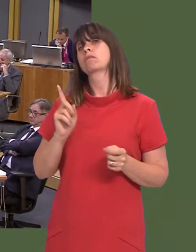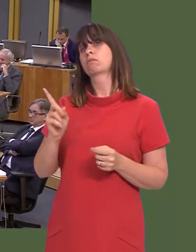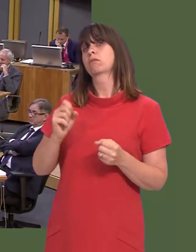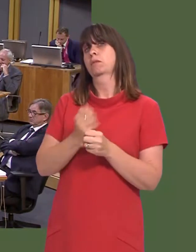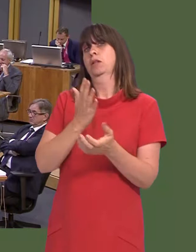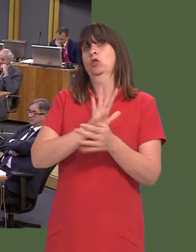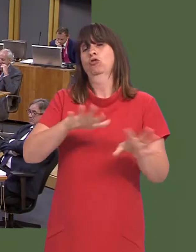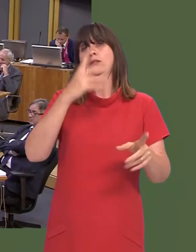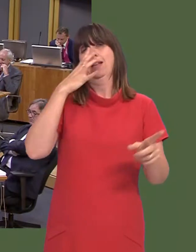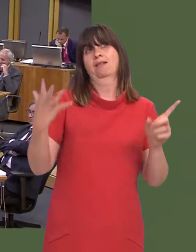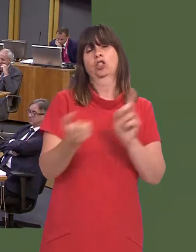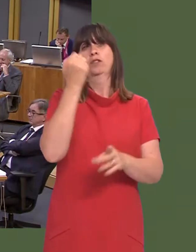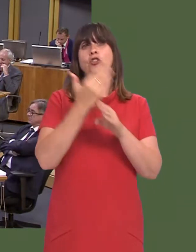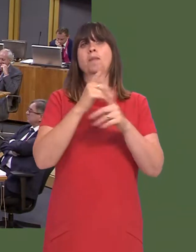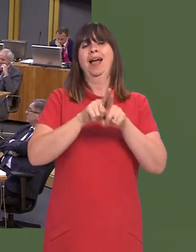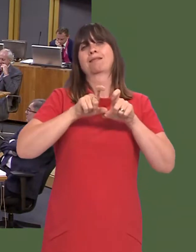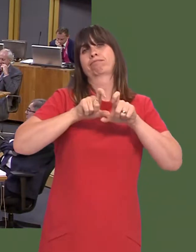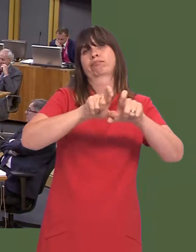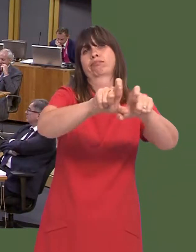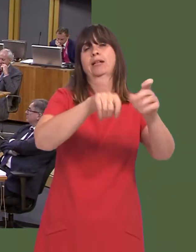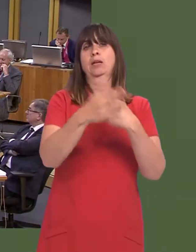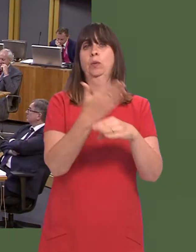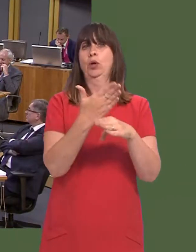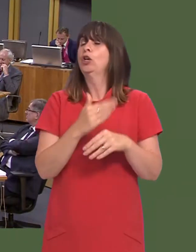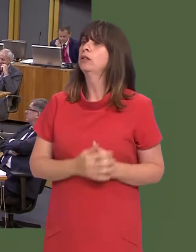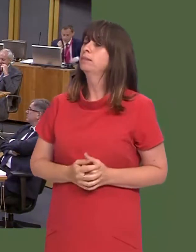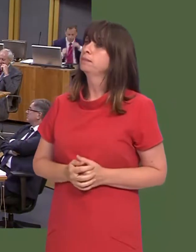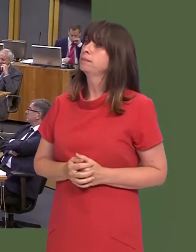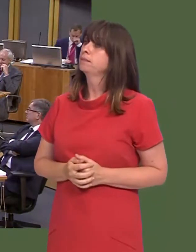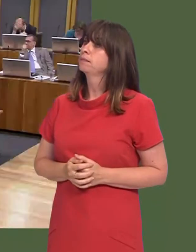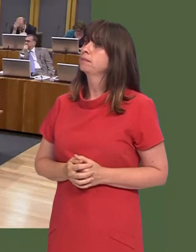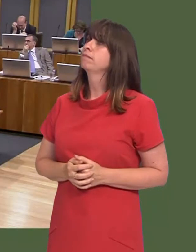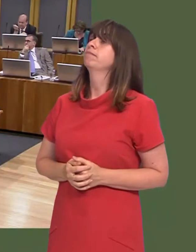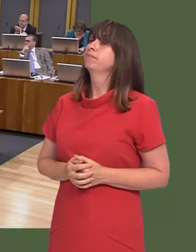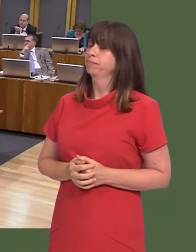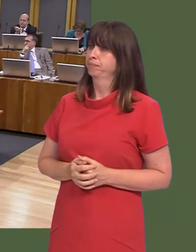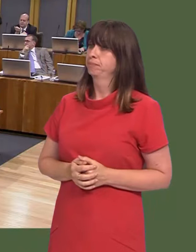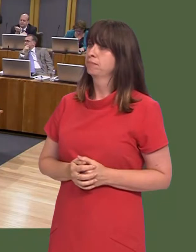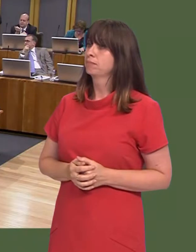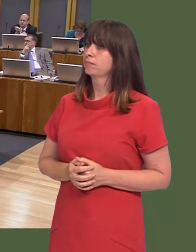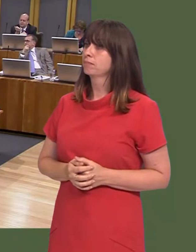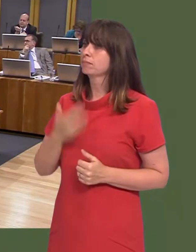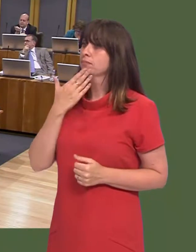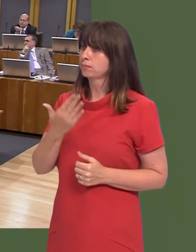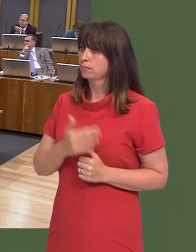support in order to enable individuals to gain and maintain sustainable employment. Mark Isherwood: Thank you for that.